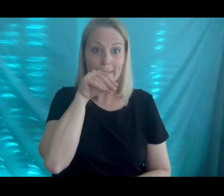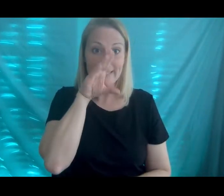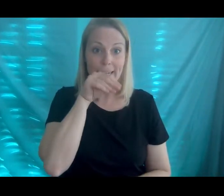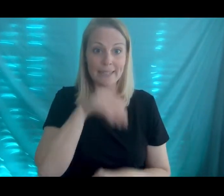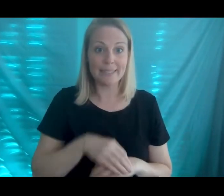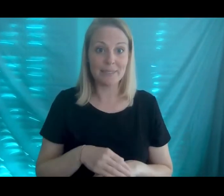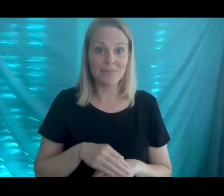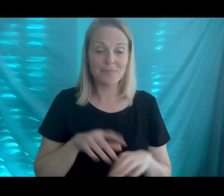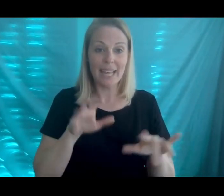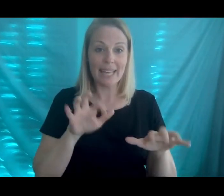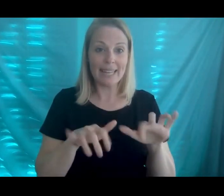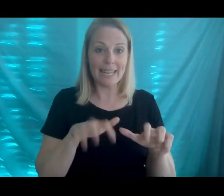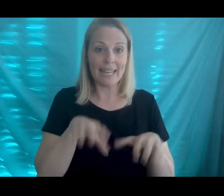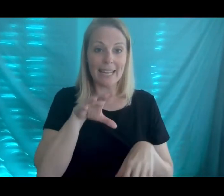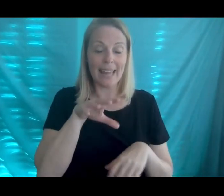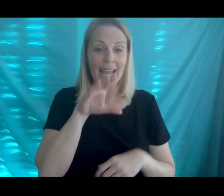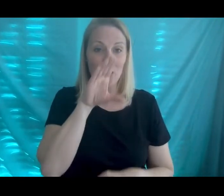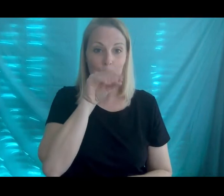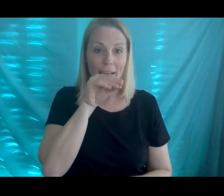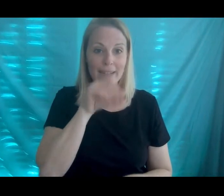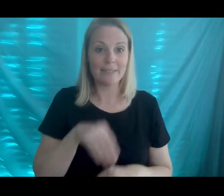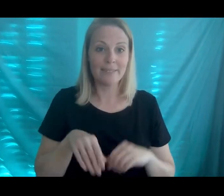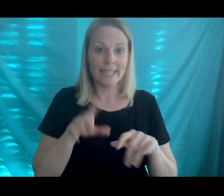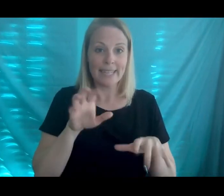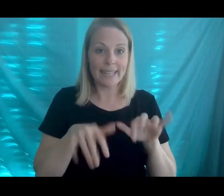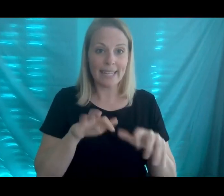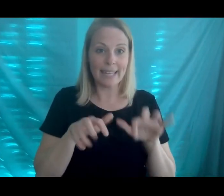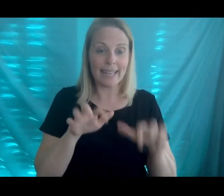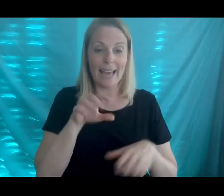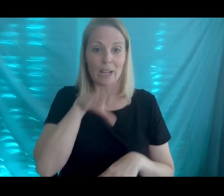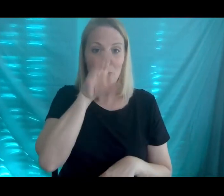ducks clickety clack quack clickety clack quack